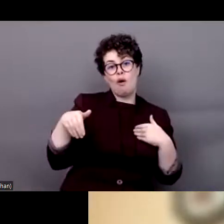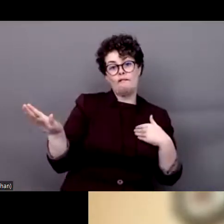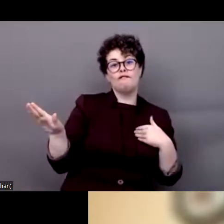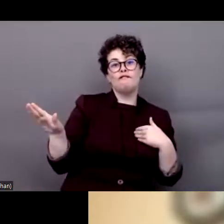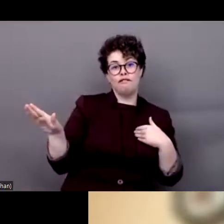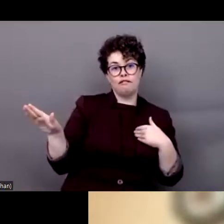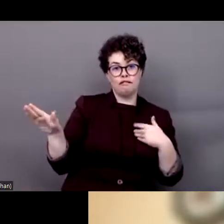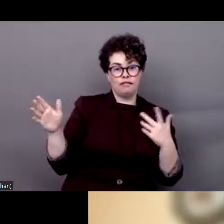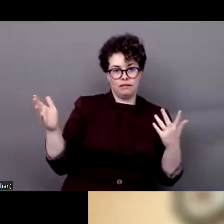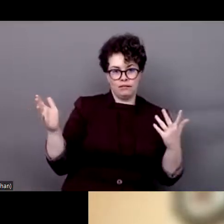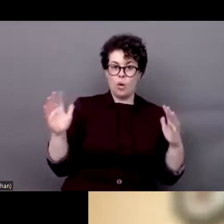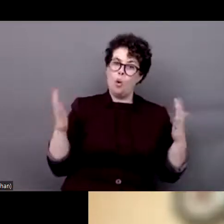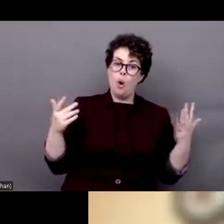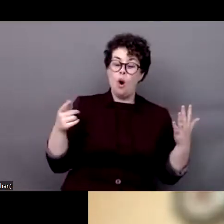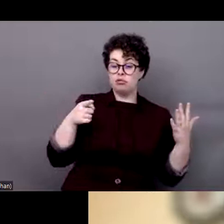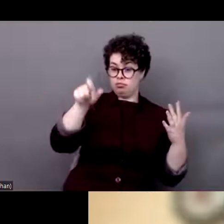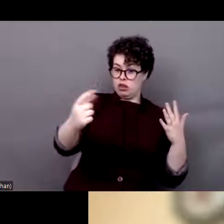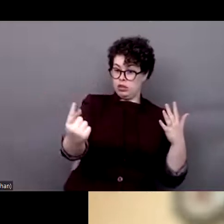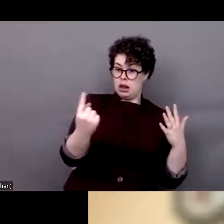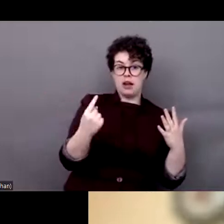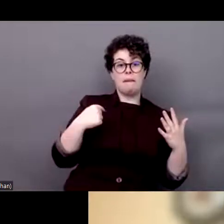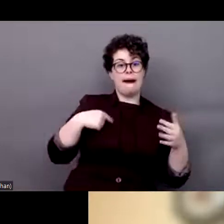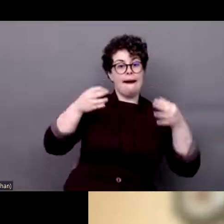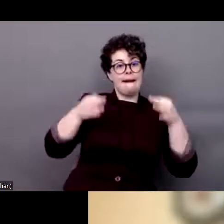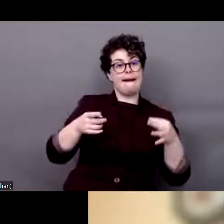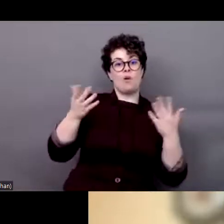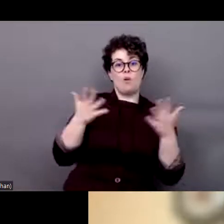form of educating persons with disabilities. So now we